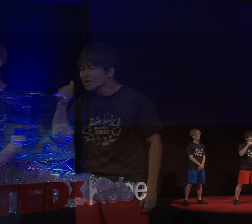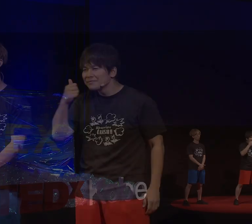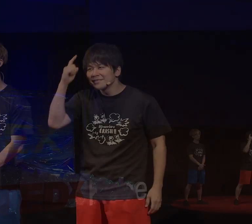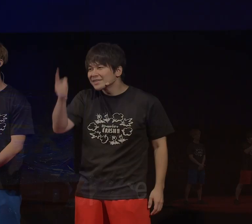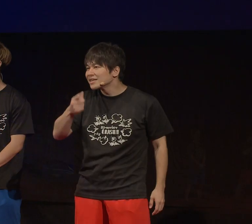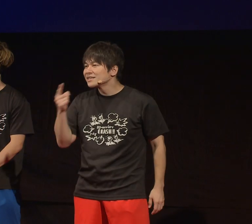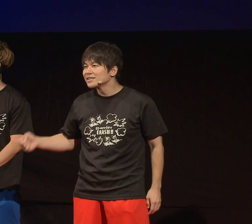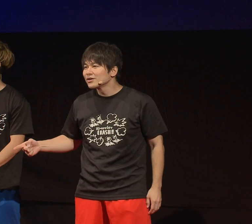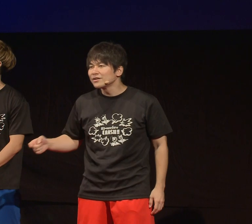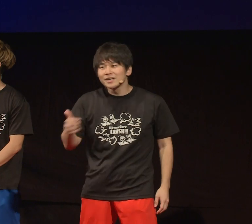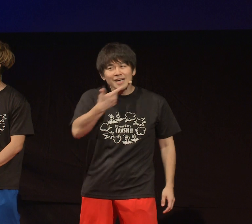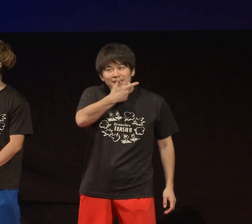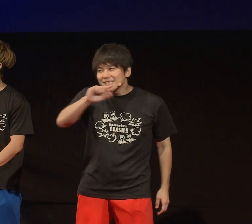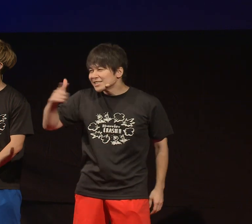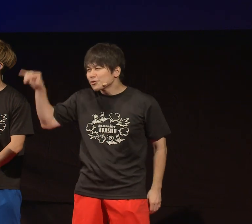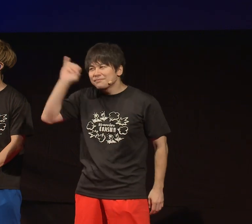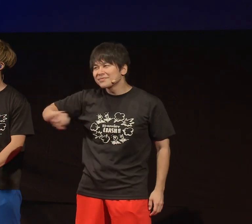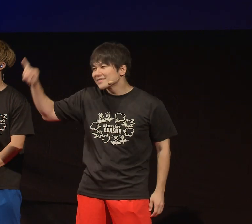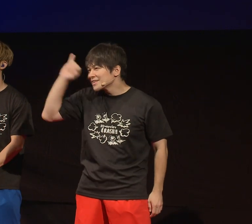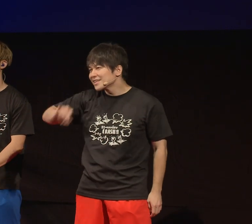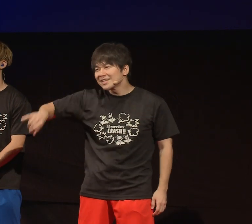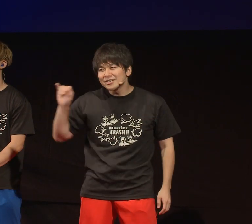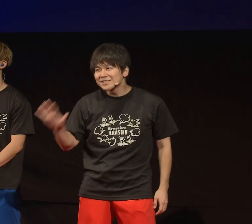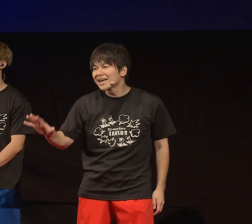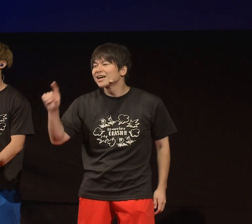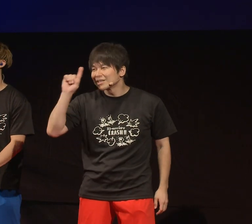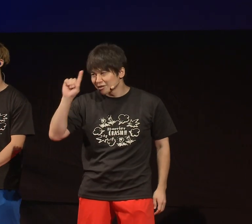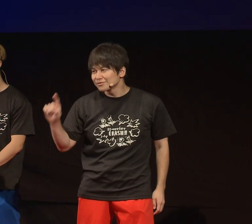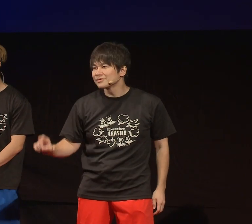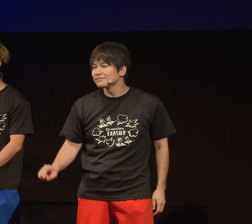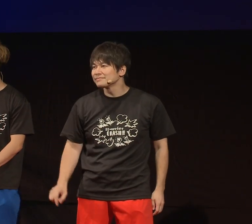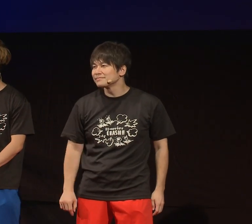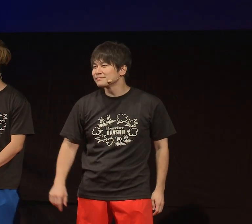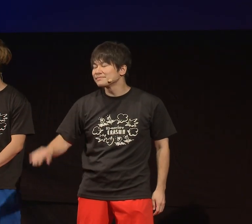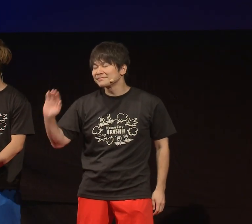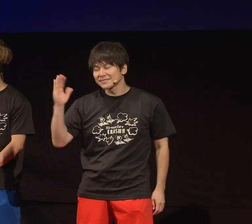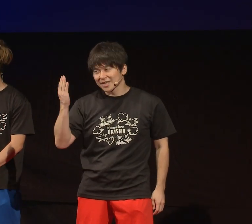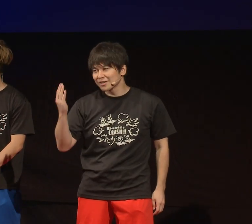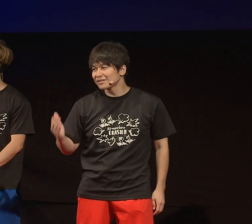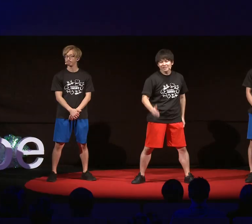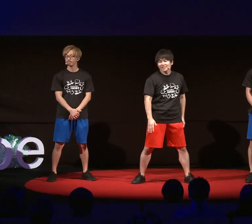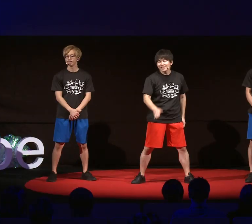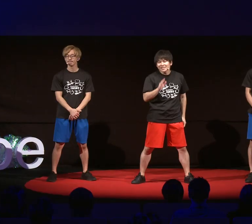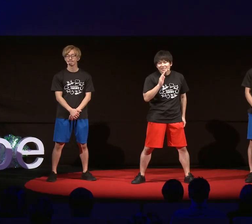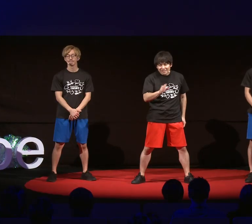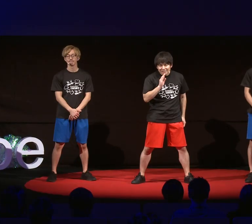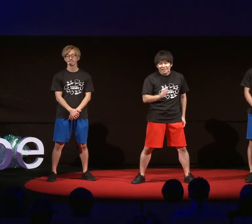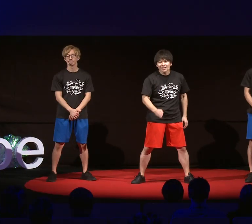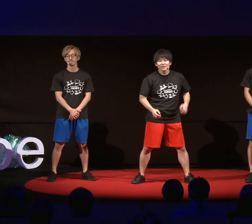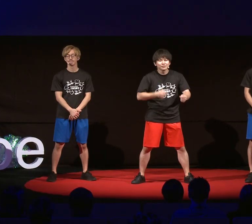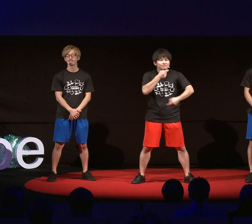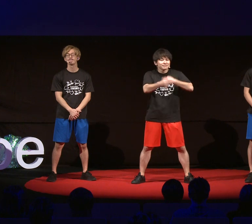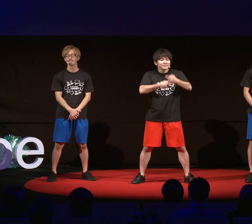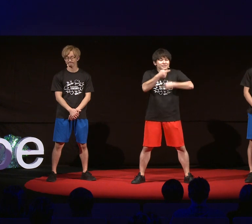"They can't speak." I'm sure you have different ideas. But actually,